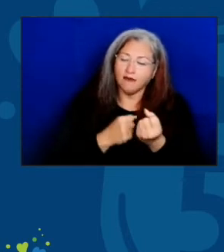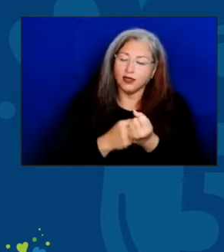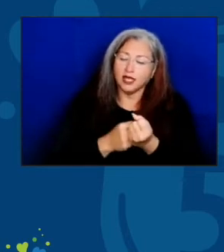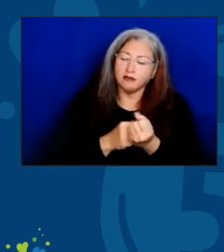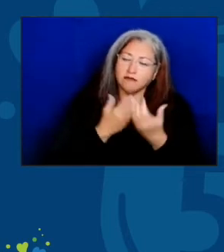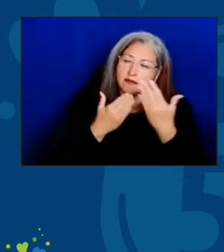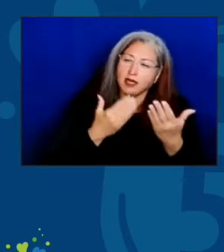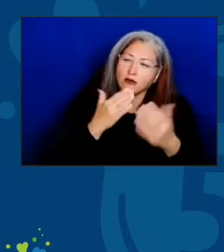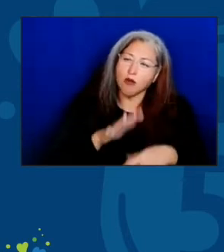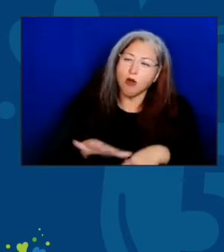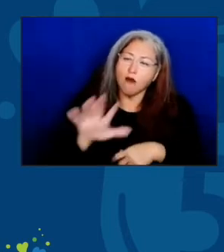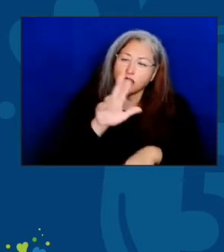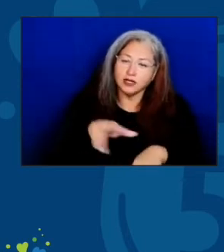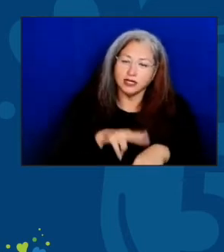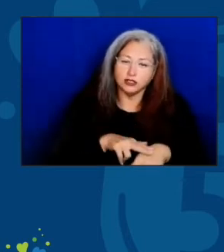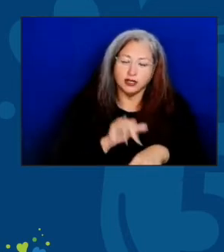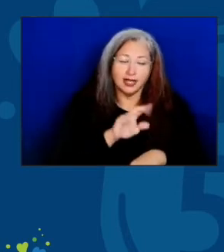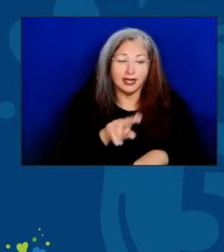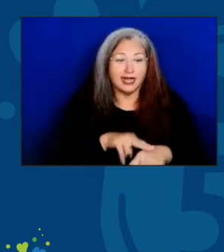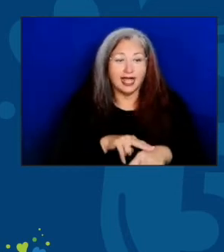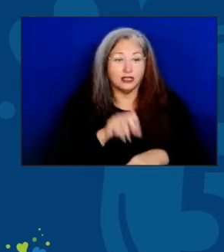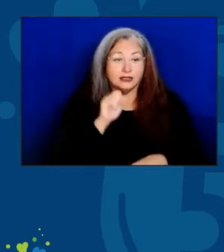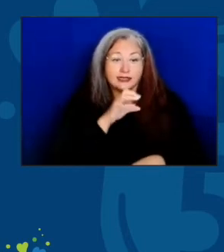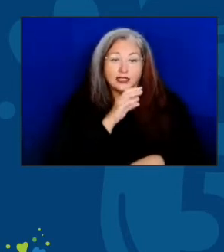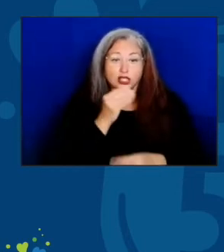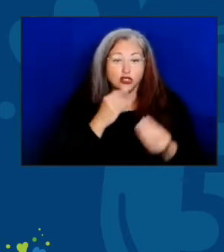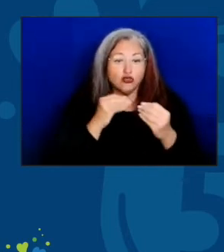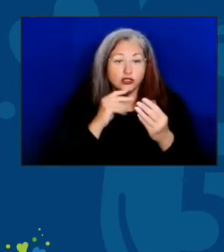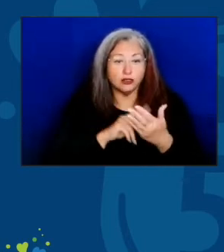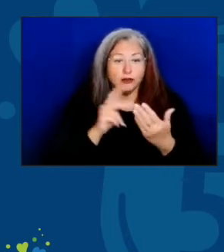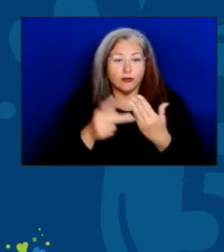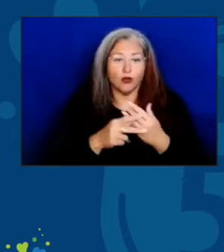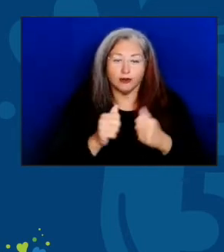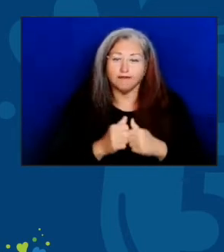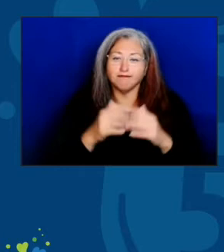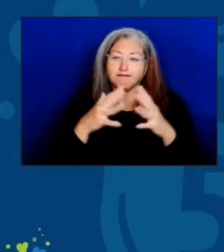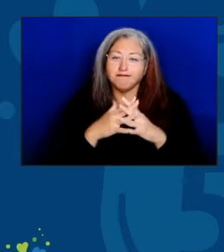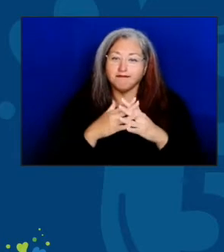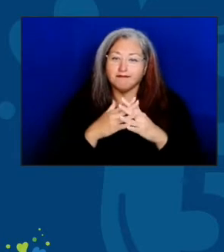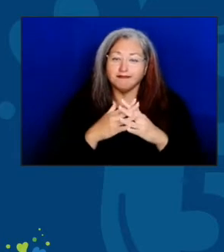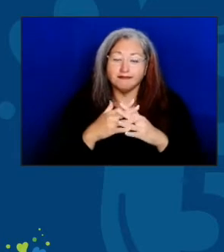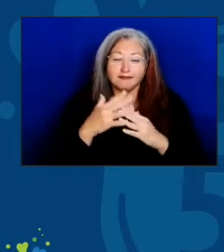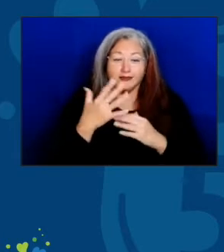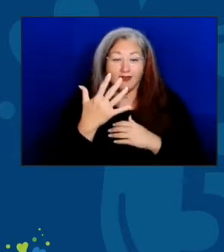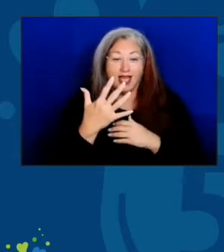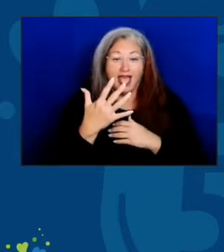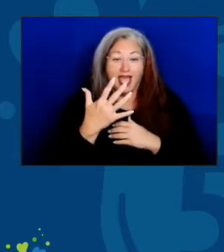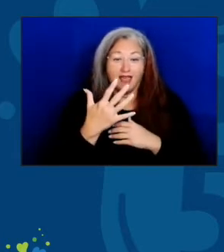the National Senior Nutrition Program was founded. Five decades from now, I have no doubt